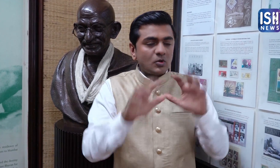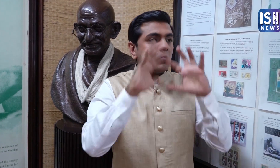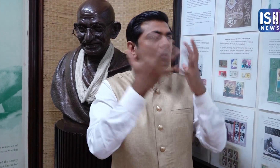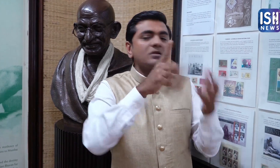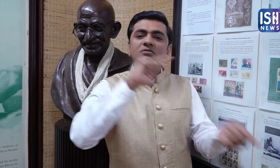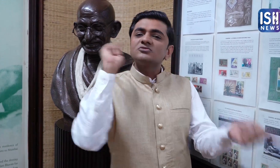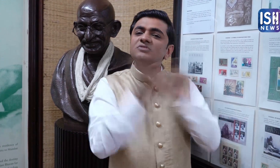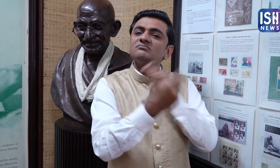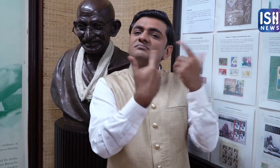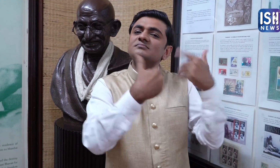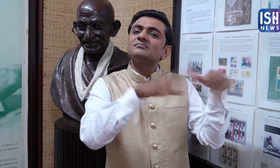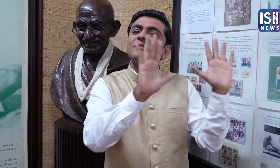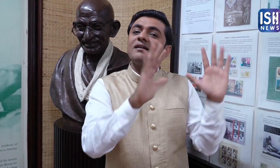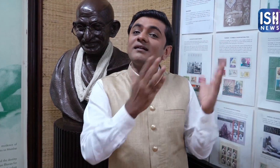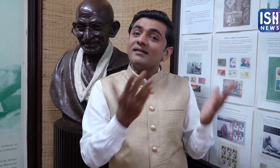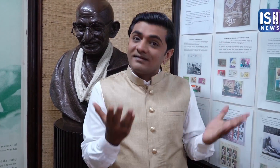The world will automatically change.